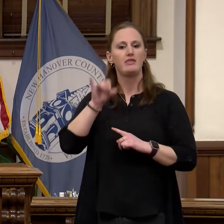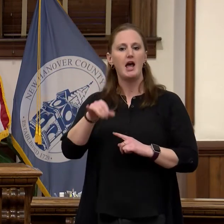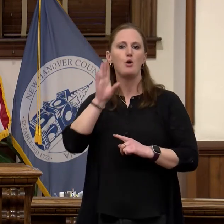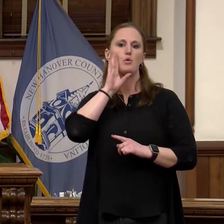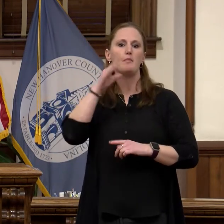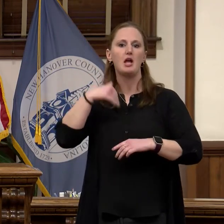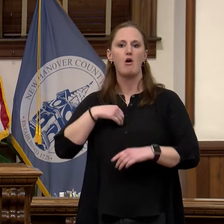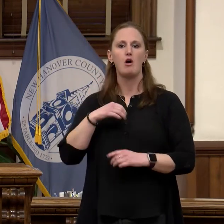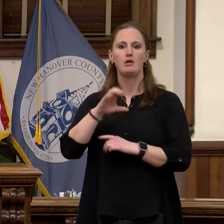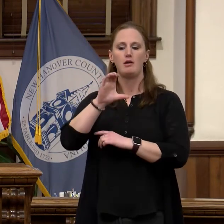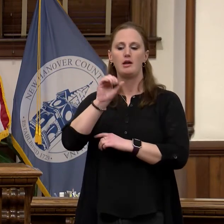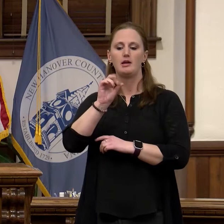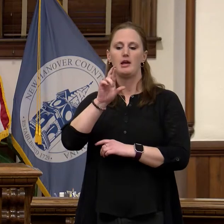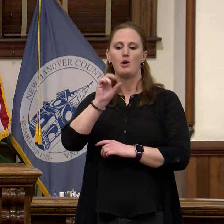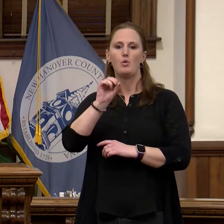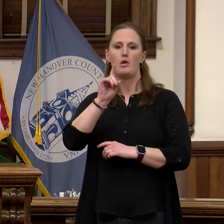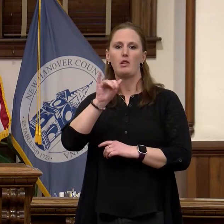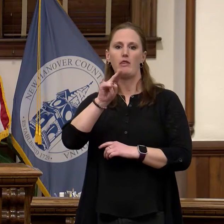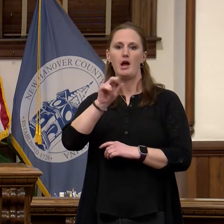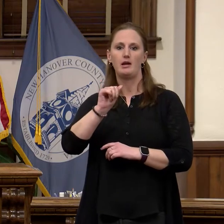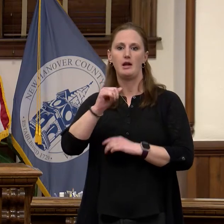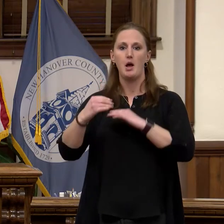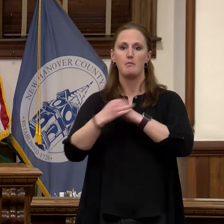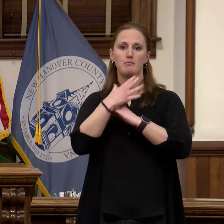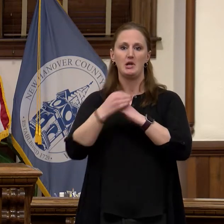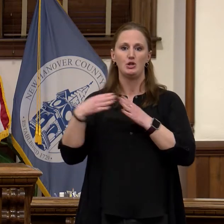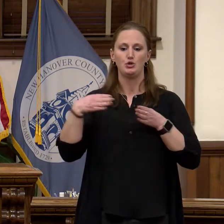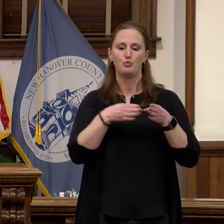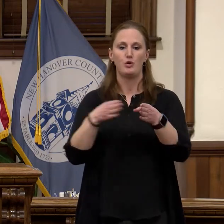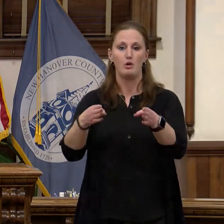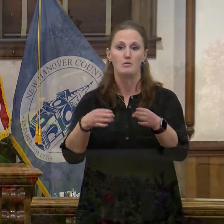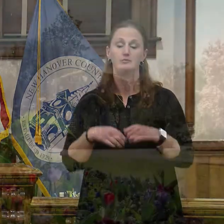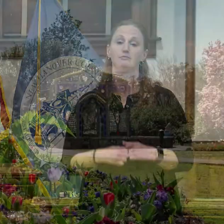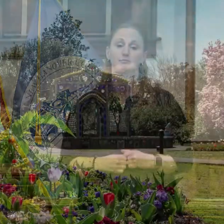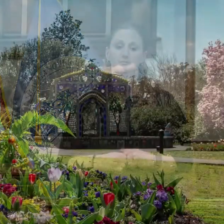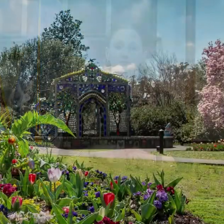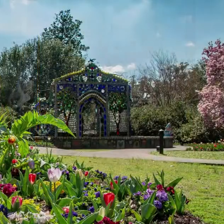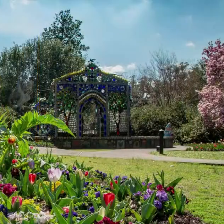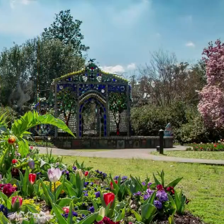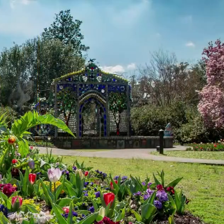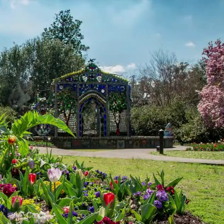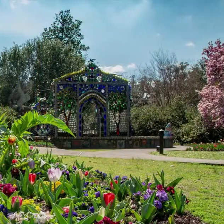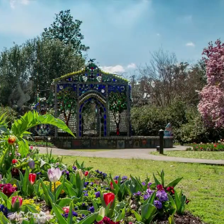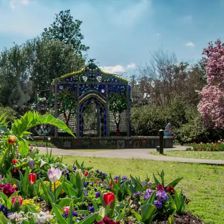Road and Airlie Gardens completed their stormwater master playing improvements